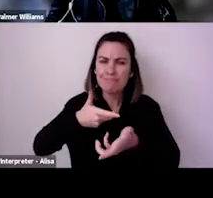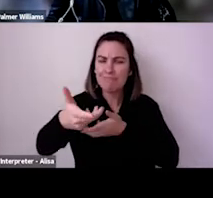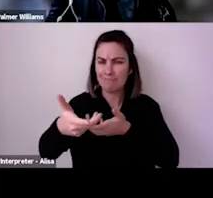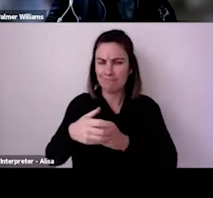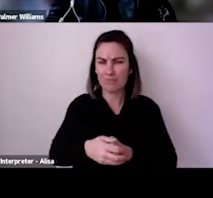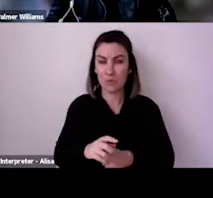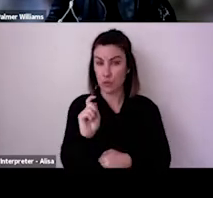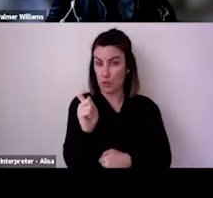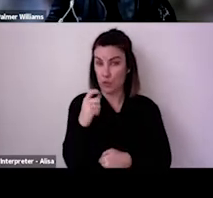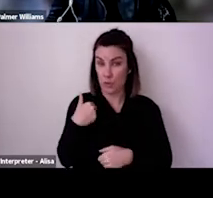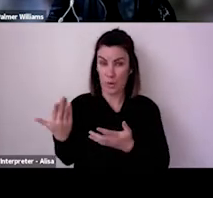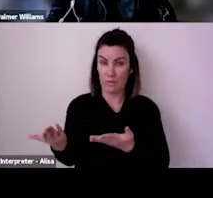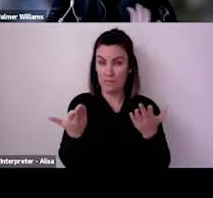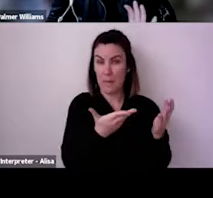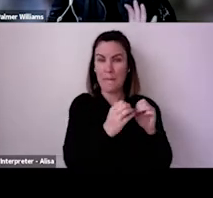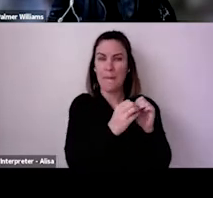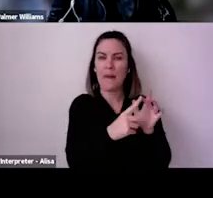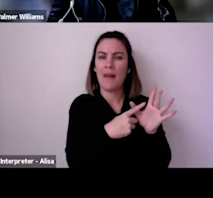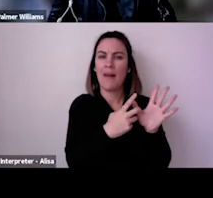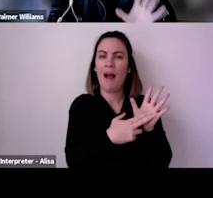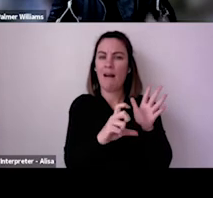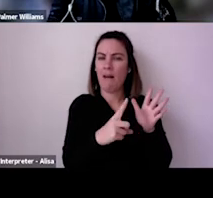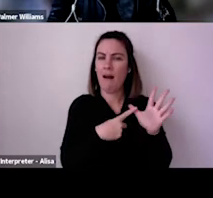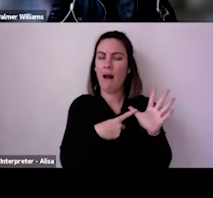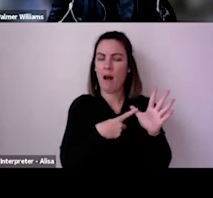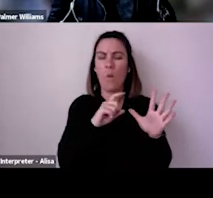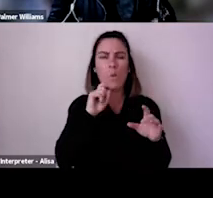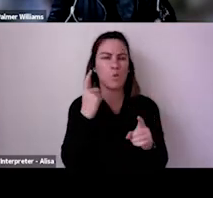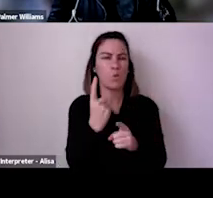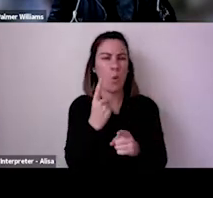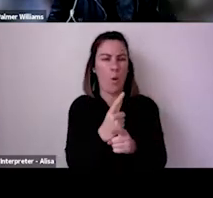I'm Alan Brown and I live in the great city of Detroit, Michigan, the motor city, and I've been pleased to be a witness to this amazing tracking study.